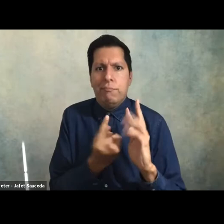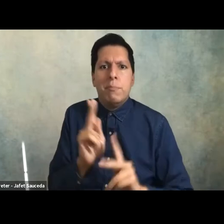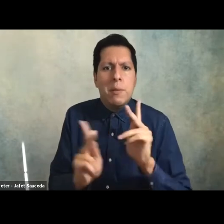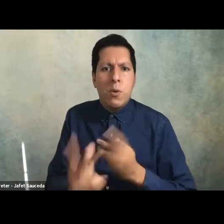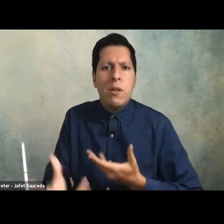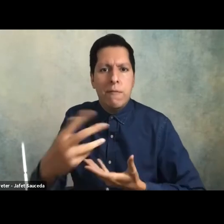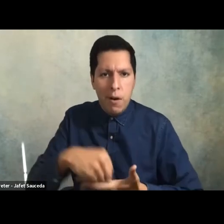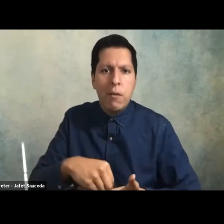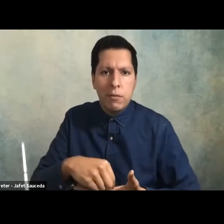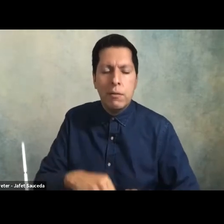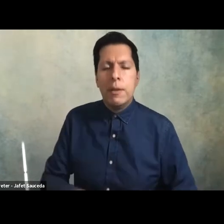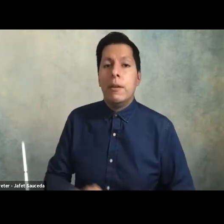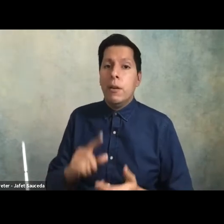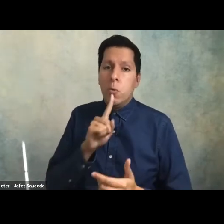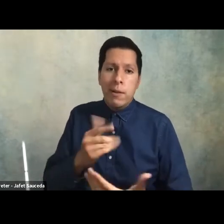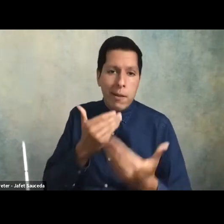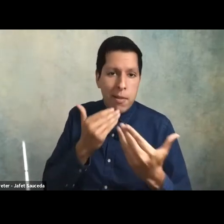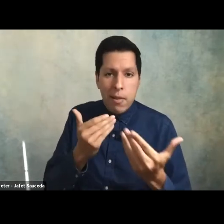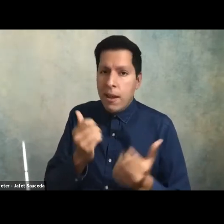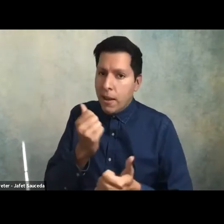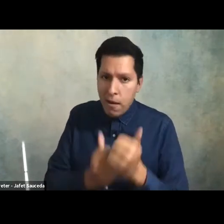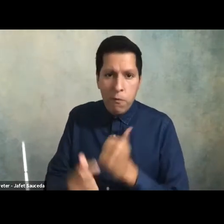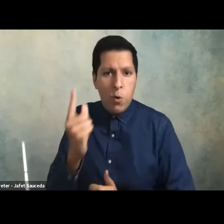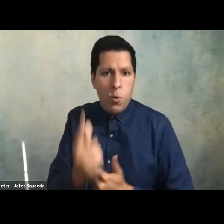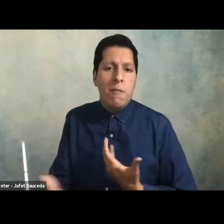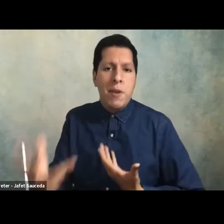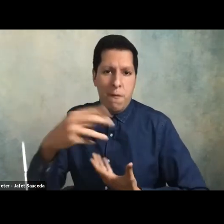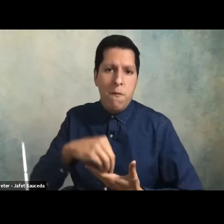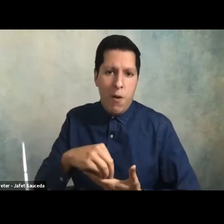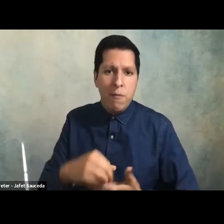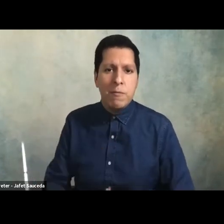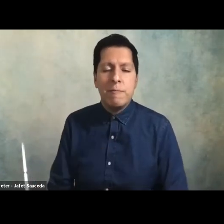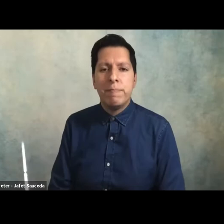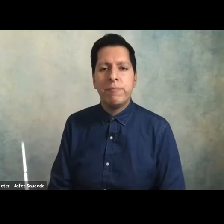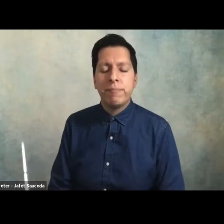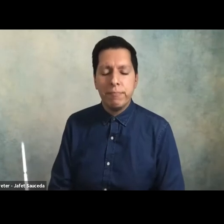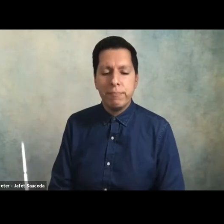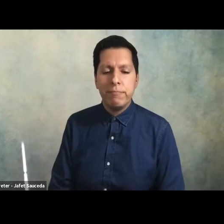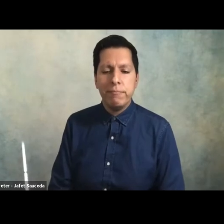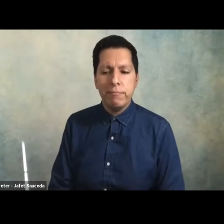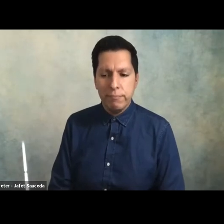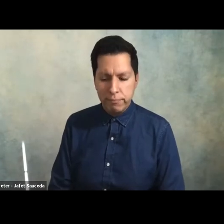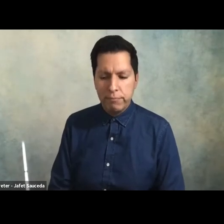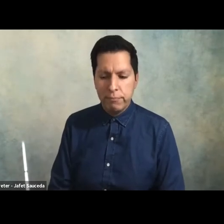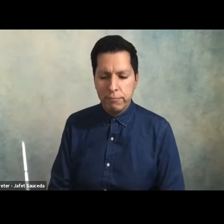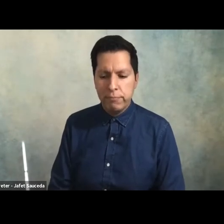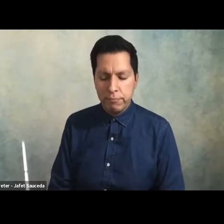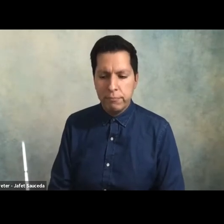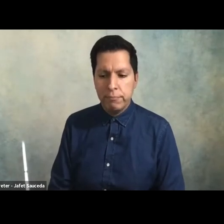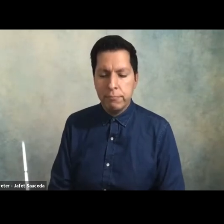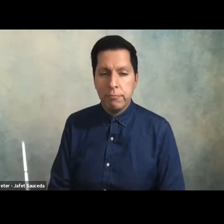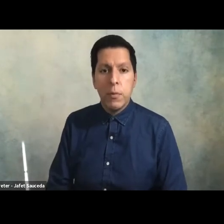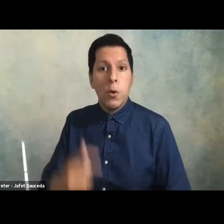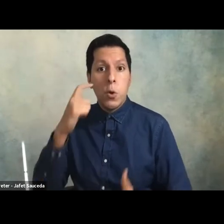i just want to thank everyone again for joining us today um so in the chat you'll see some logistical